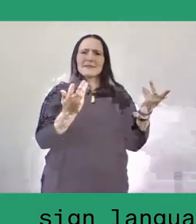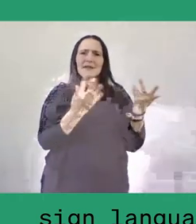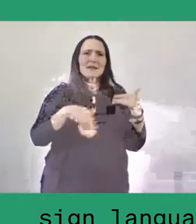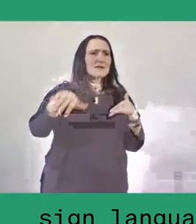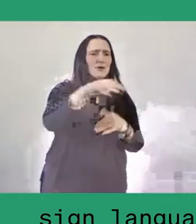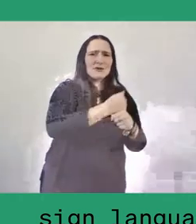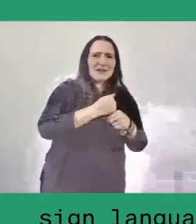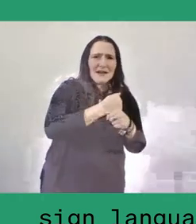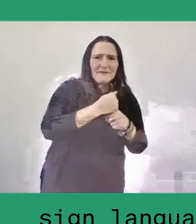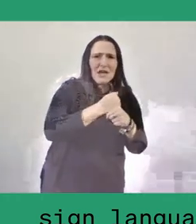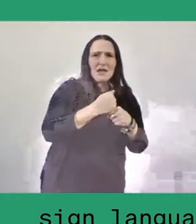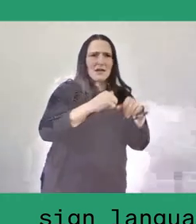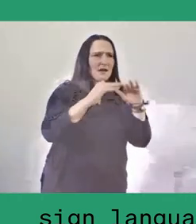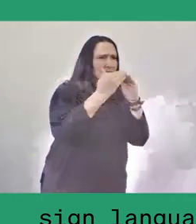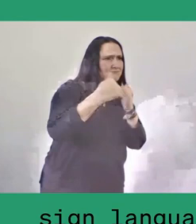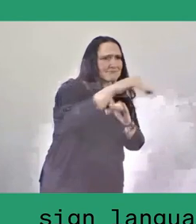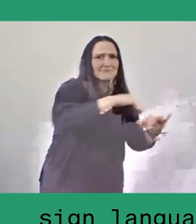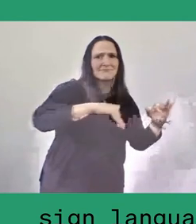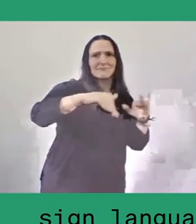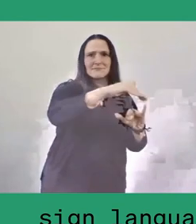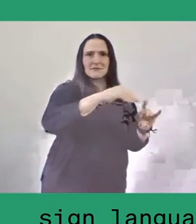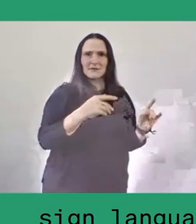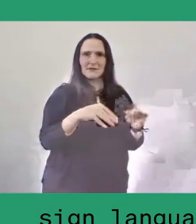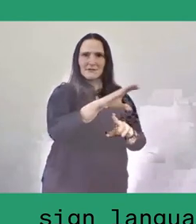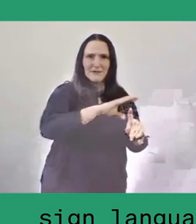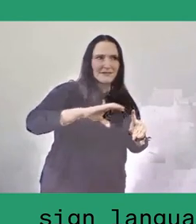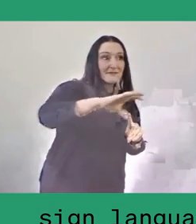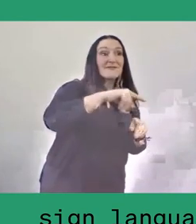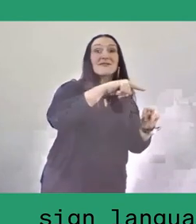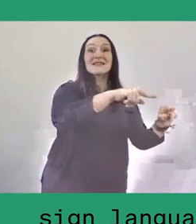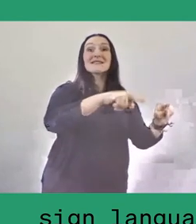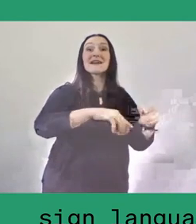where young people in the village can learn to do business.